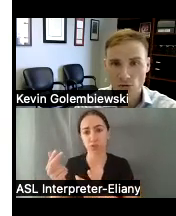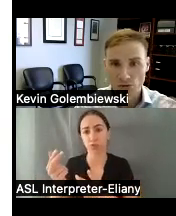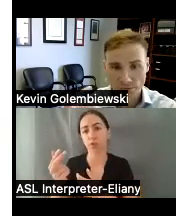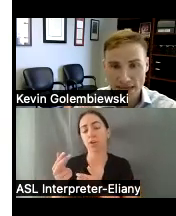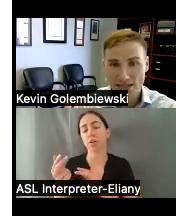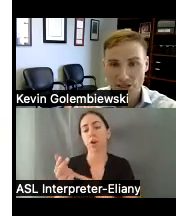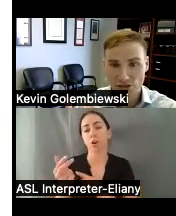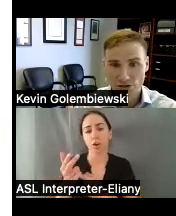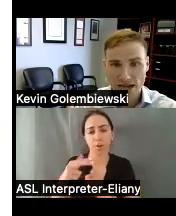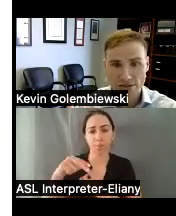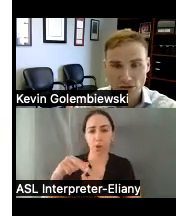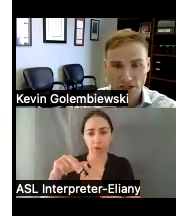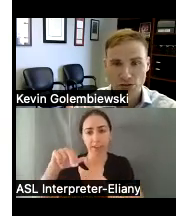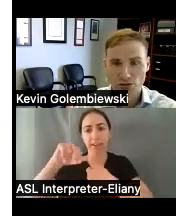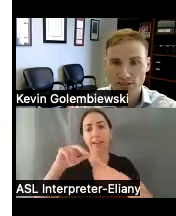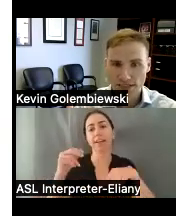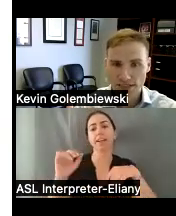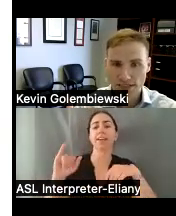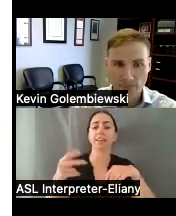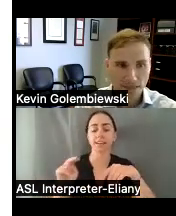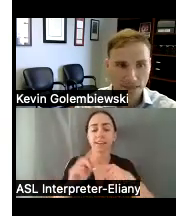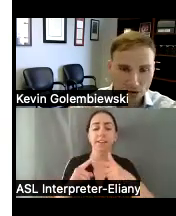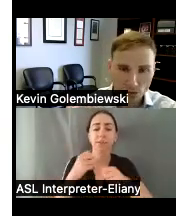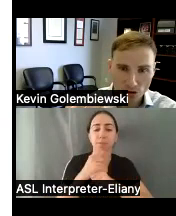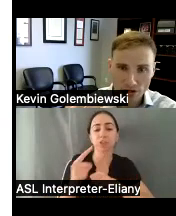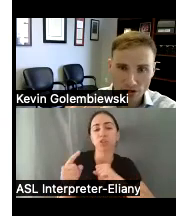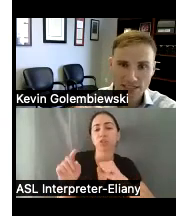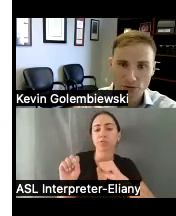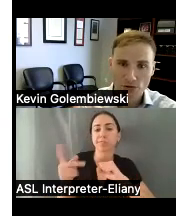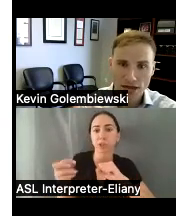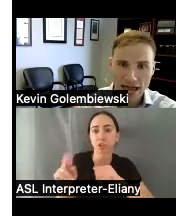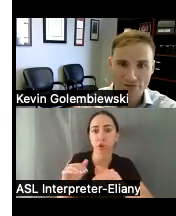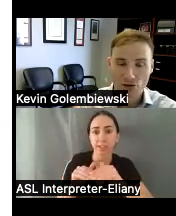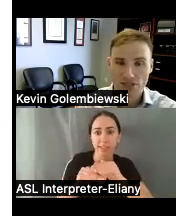role was really making sure that those shelters were accessible and there were accessible Avenues